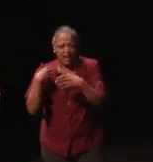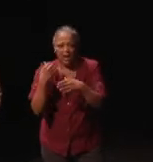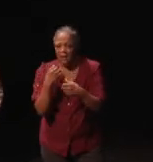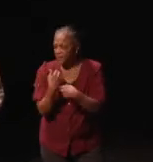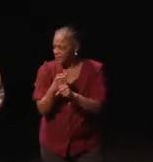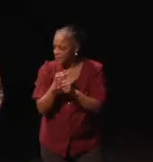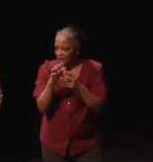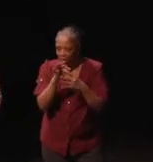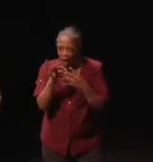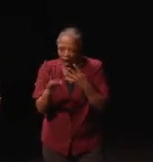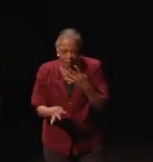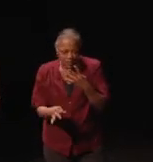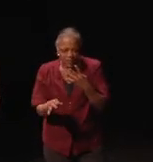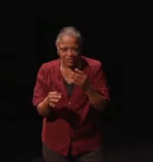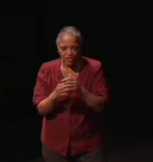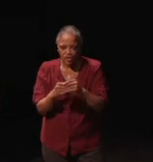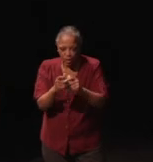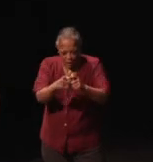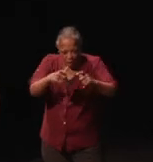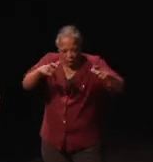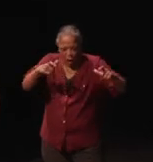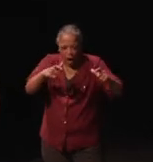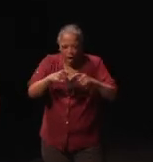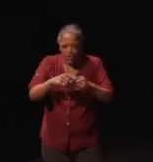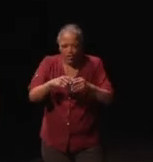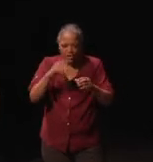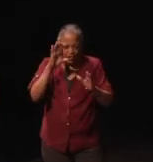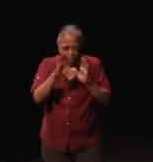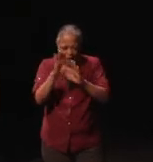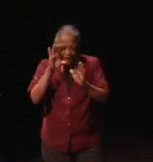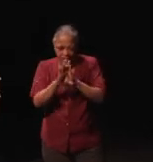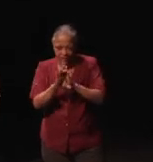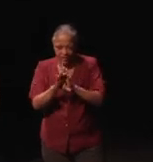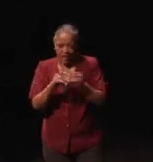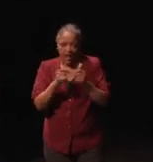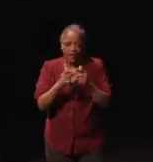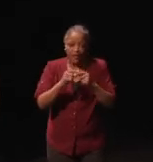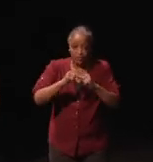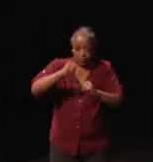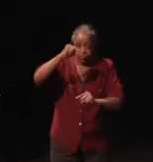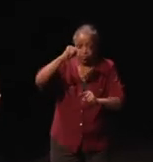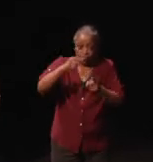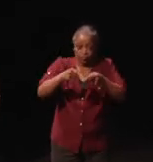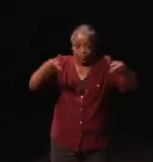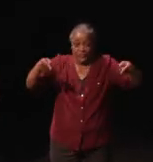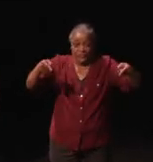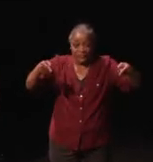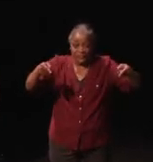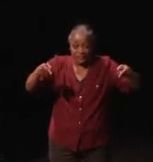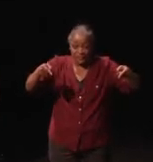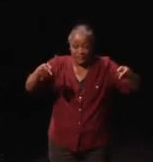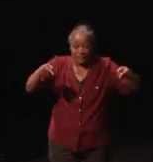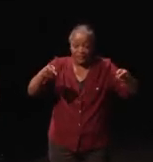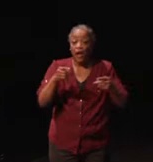an option so you can enlarge all those on-field graphics. So, everything was twice as tall and twice as wide optionally,